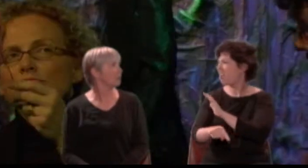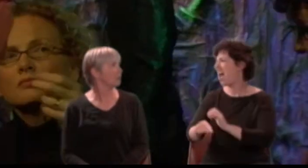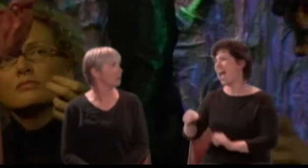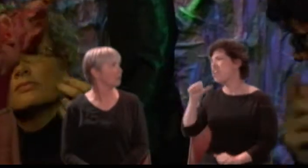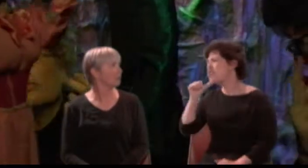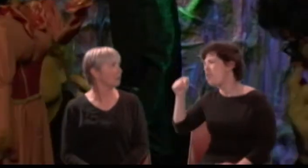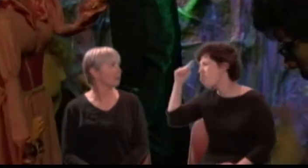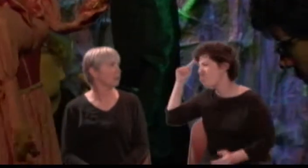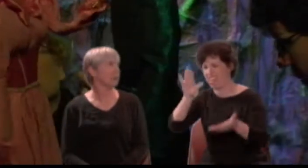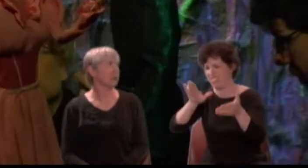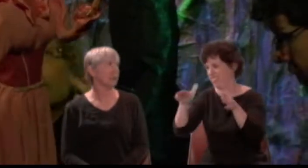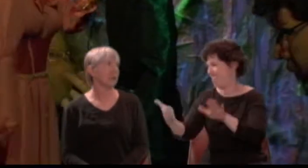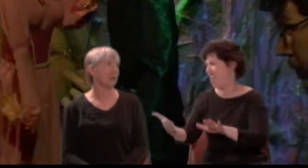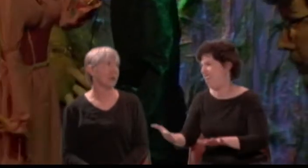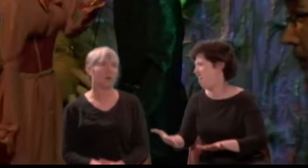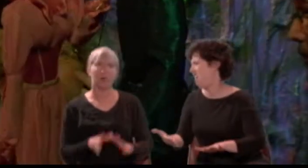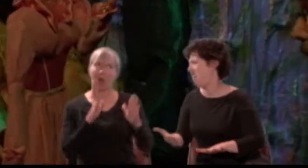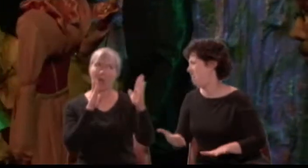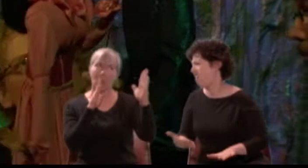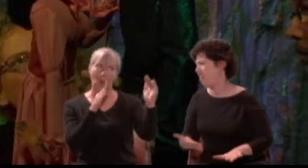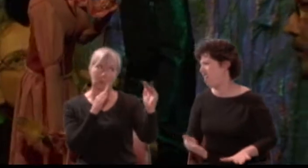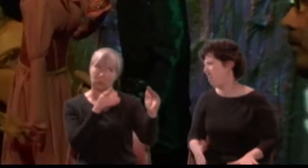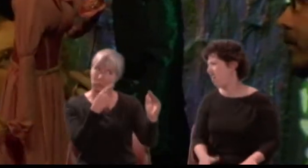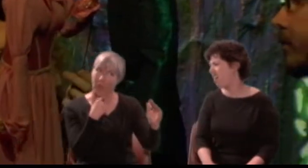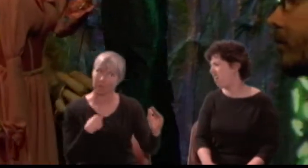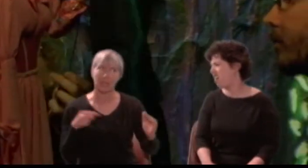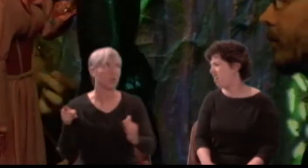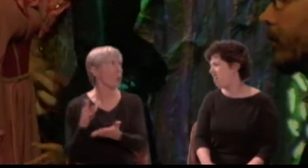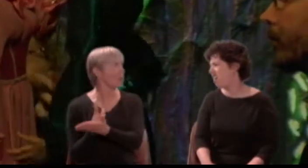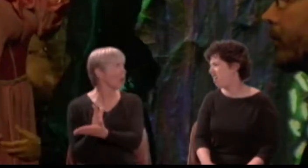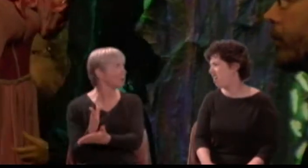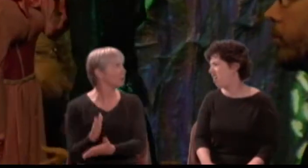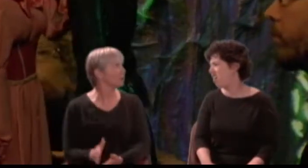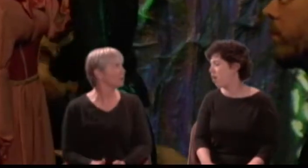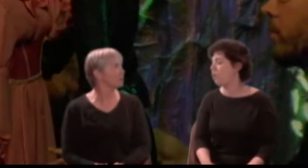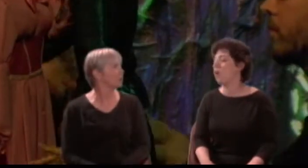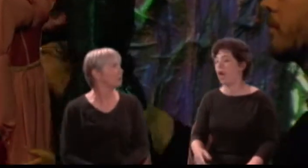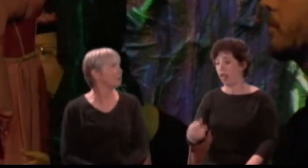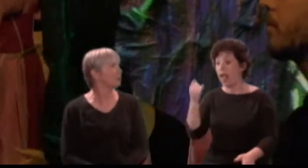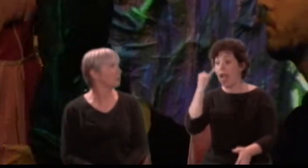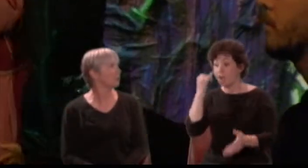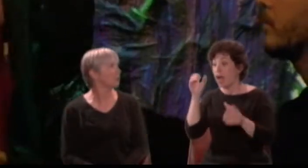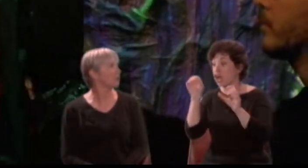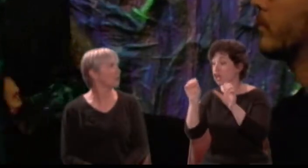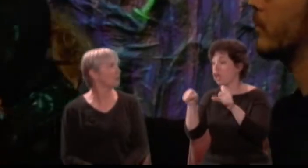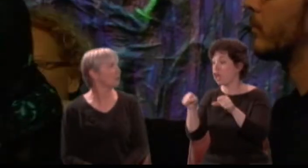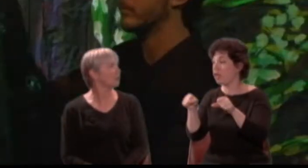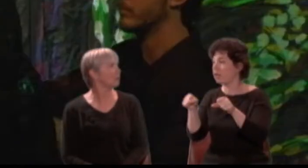Hermia: I pray thee, tell me then that he is well. Demetrius: And if I could, what should I get therefore?